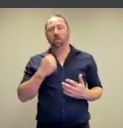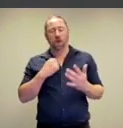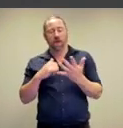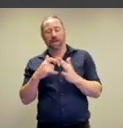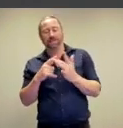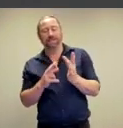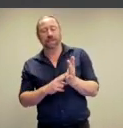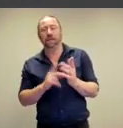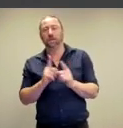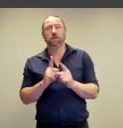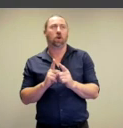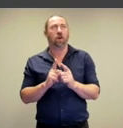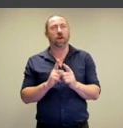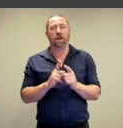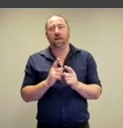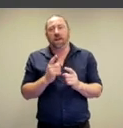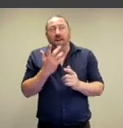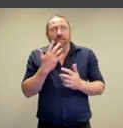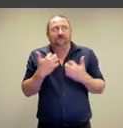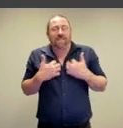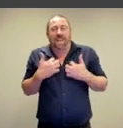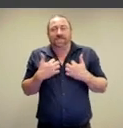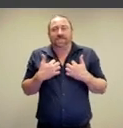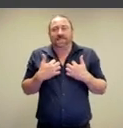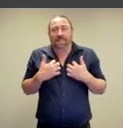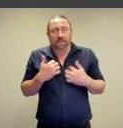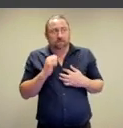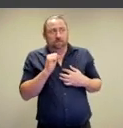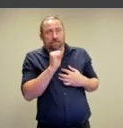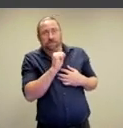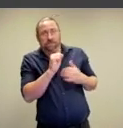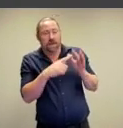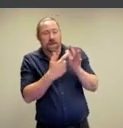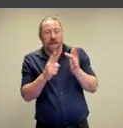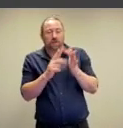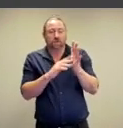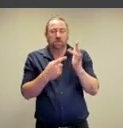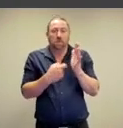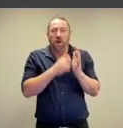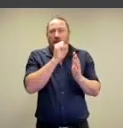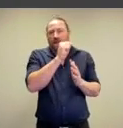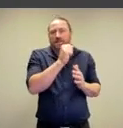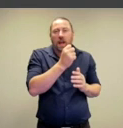promises us the kind of fantasy